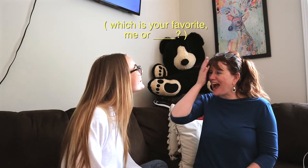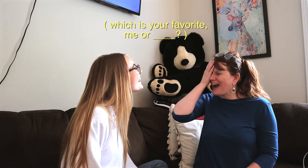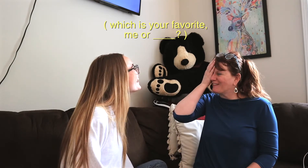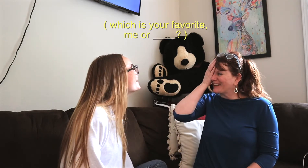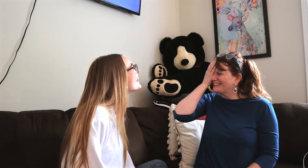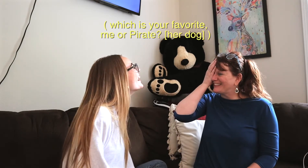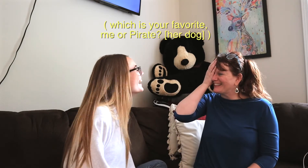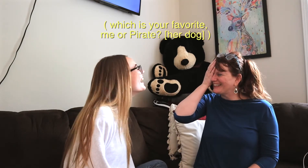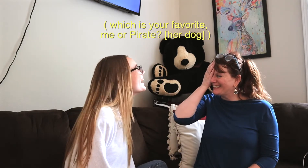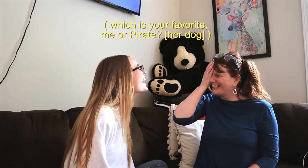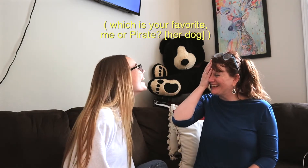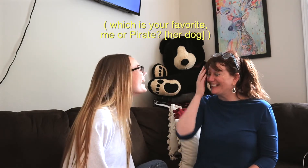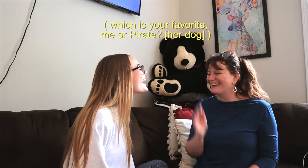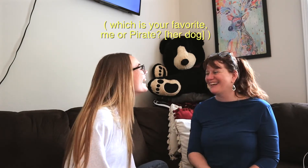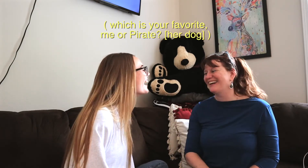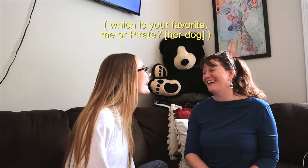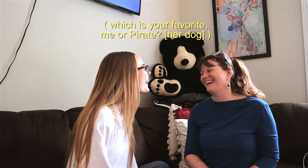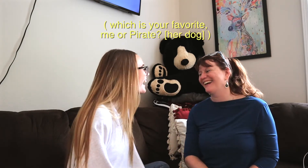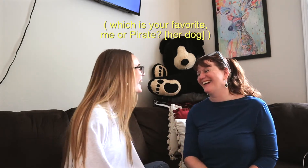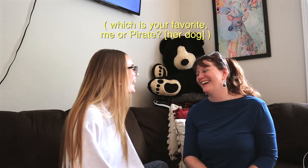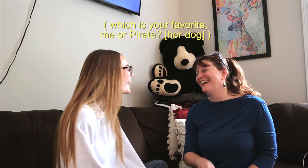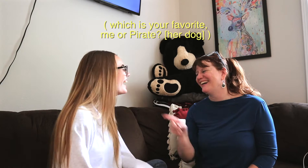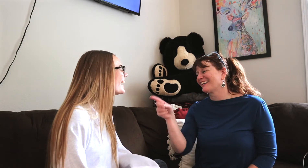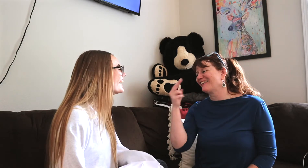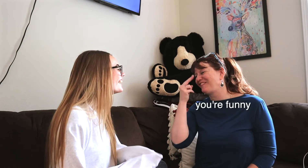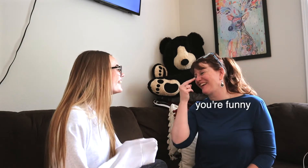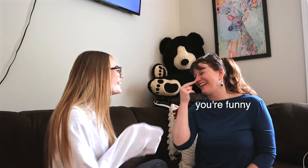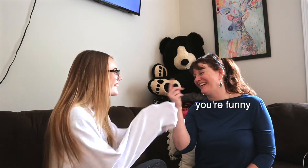*both laughing*